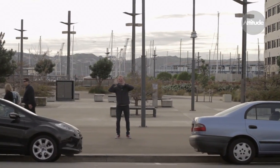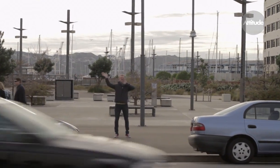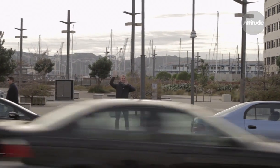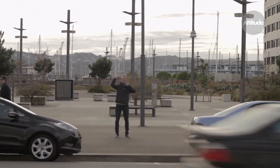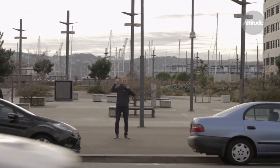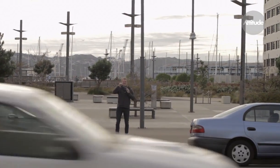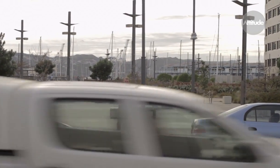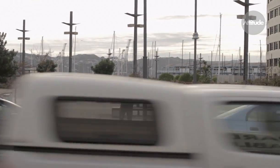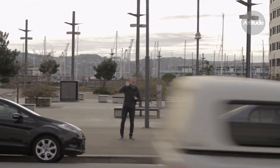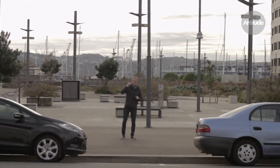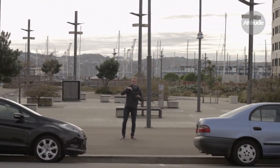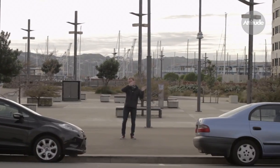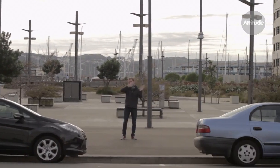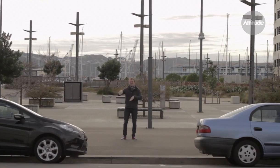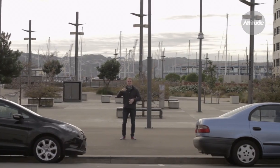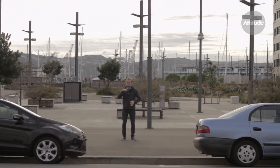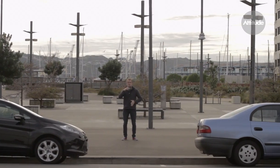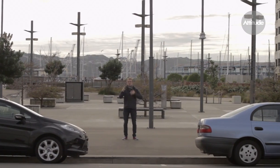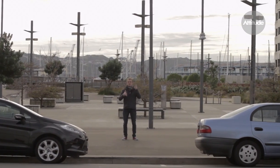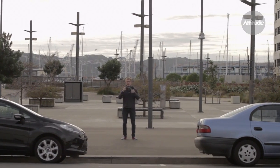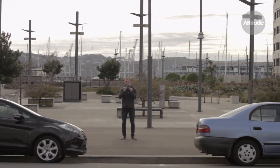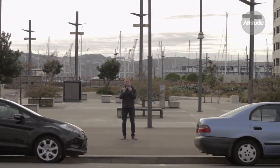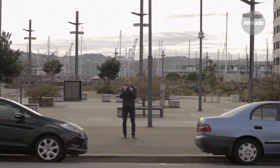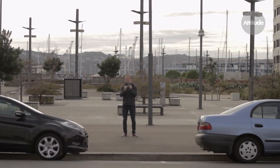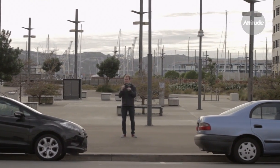Can you hear me – no lets use sign language.